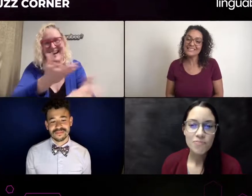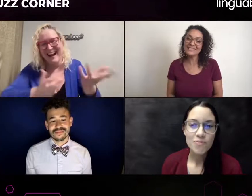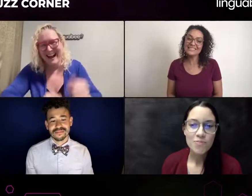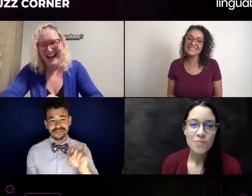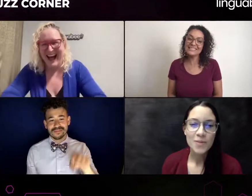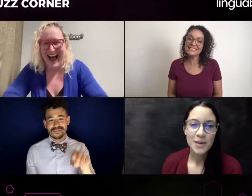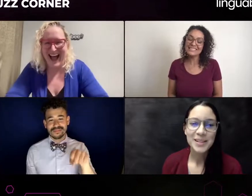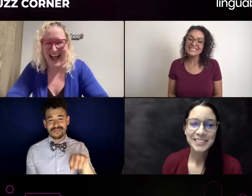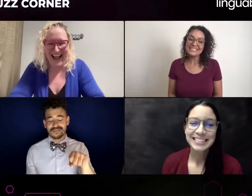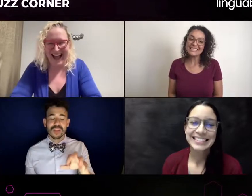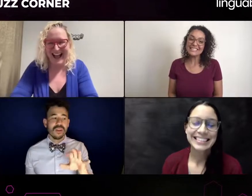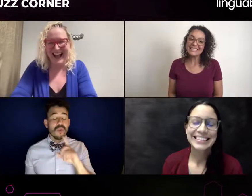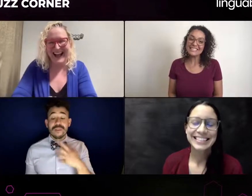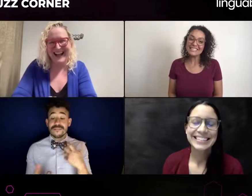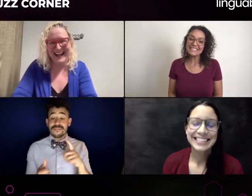Does the person want to turn their camera on?